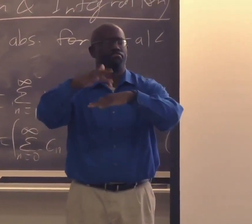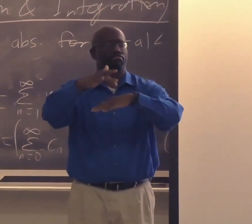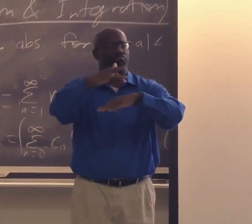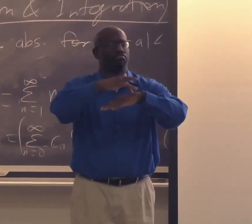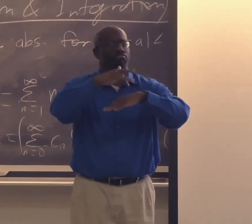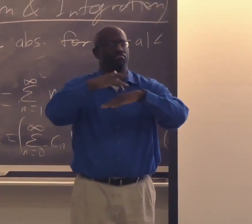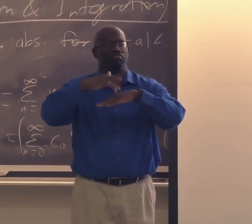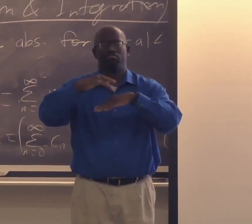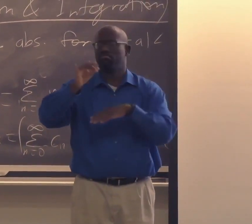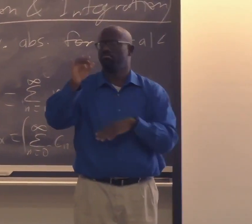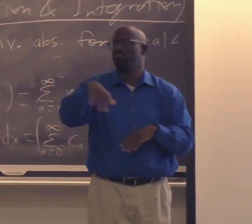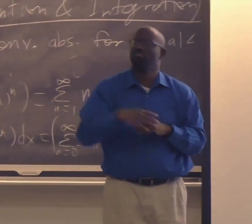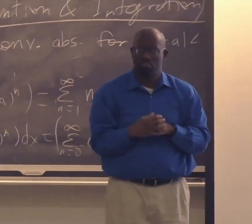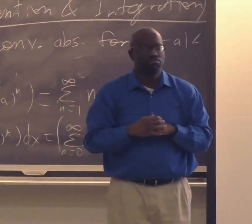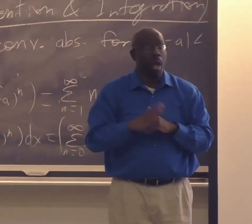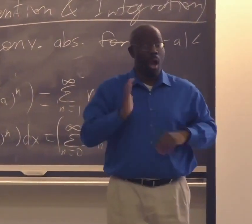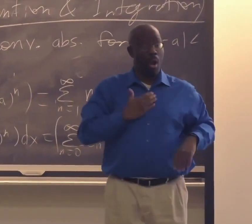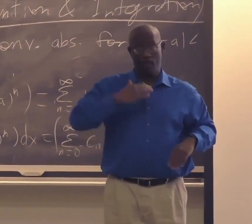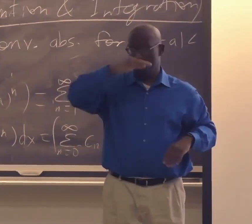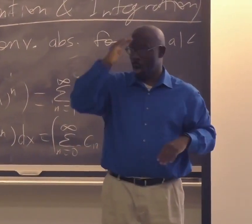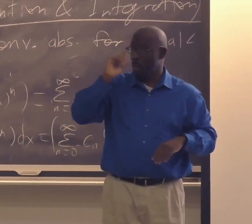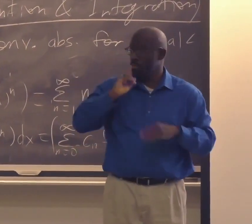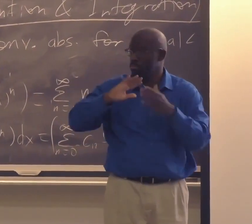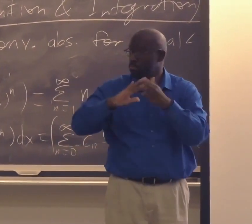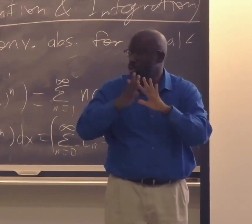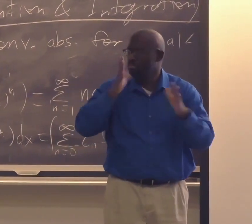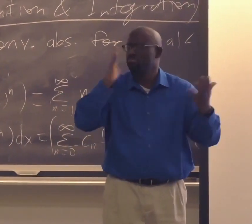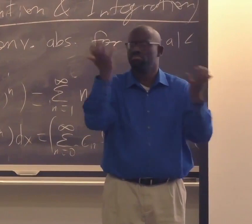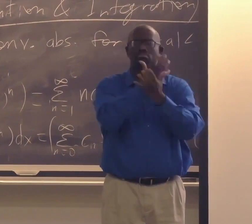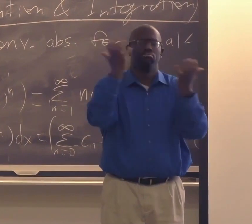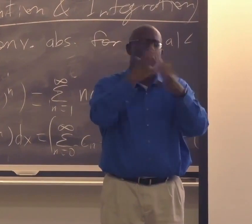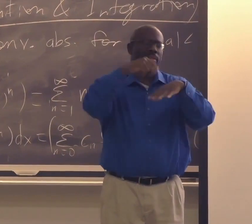And so we're going to be touching on some of those culturally sensitive topics.